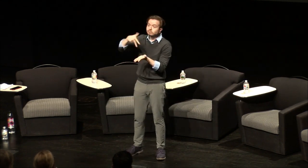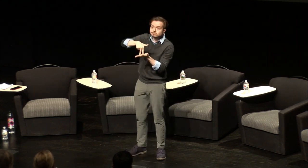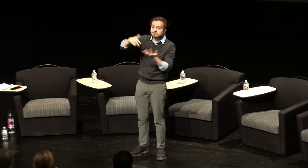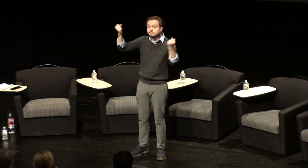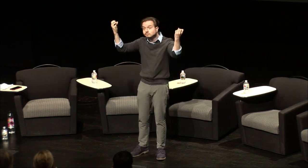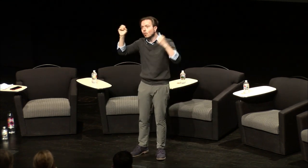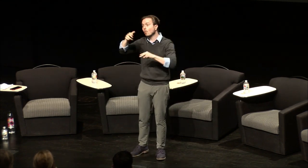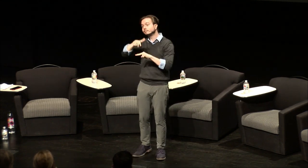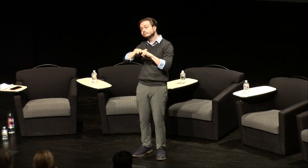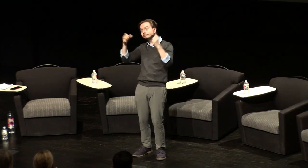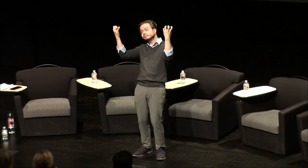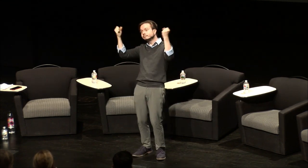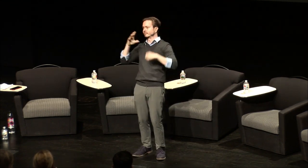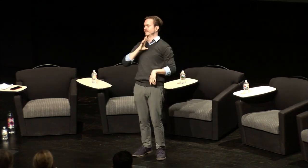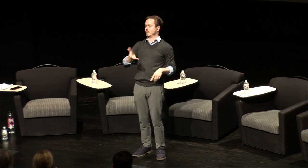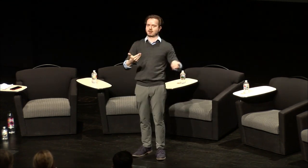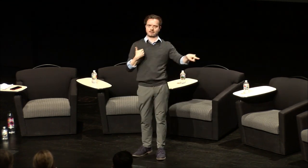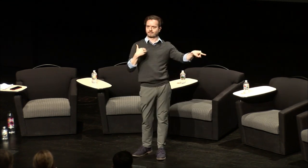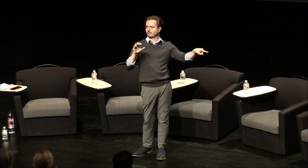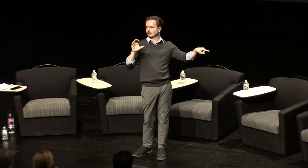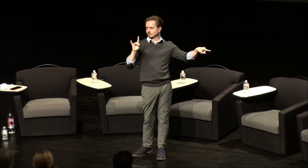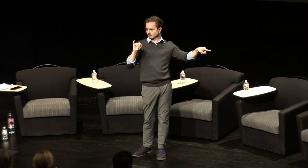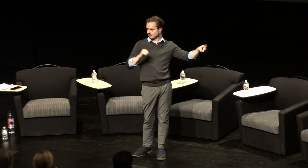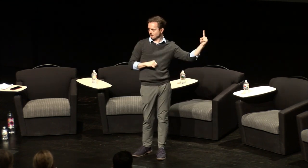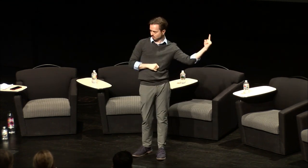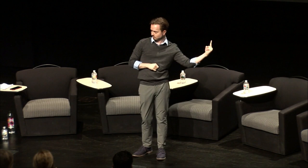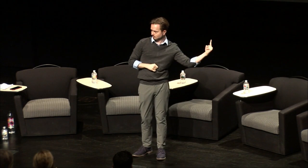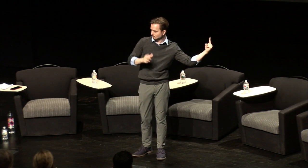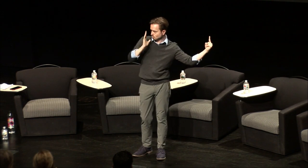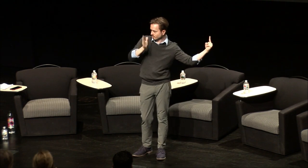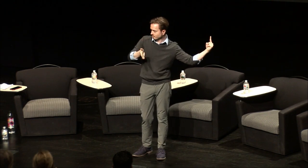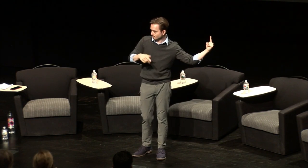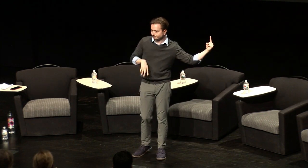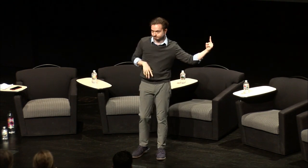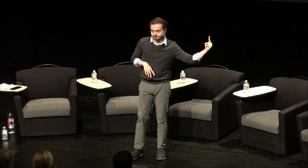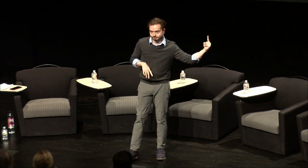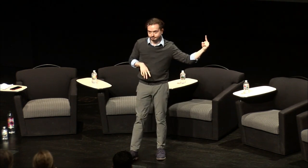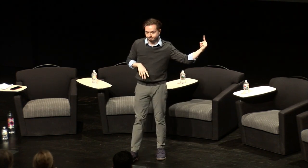around you can ask your question in ASL and we have a certified deaf interpreter